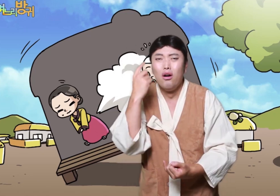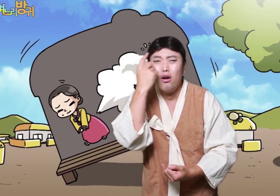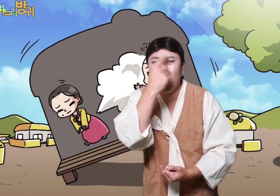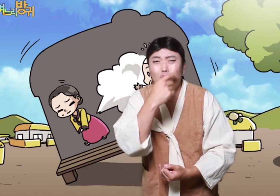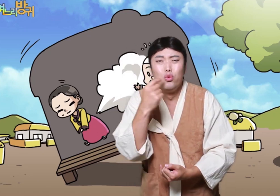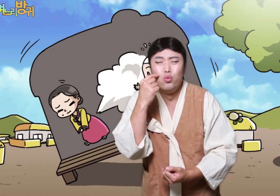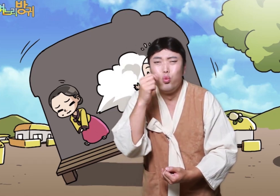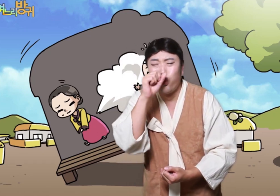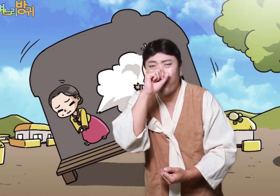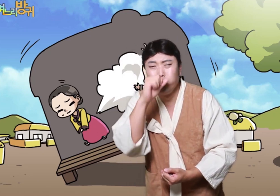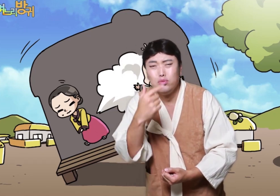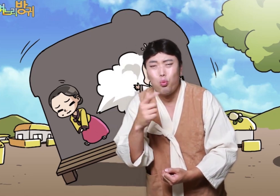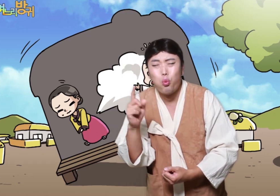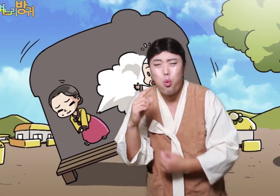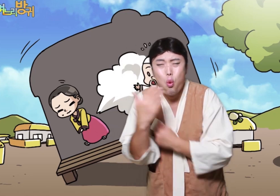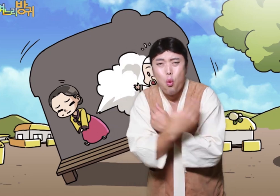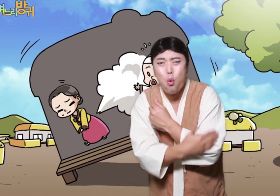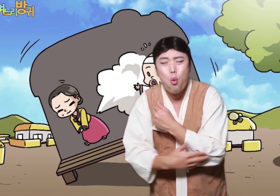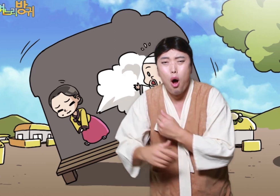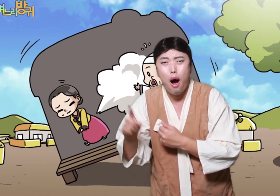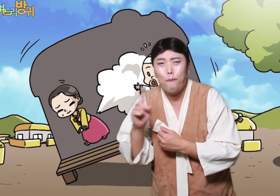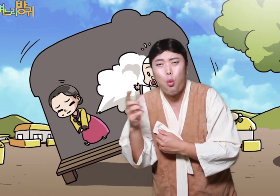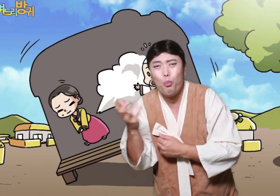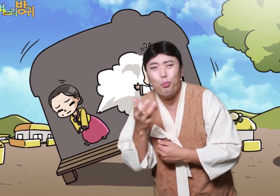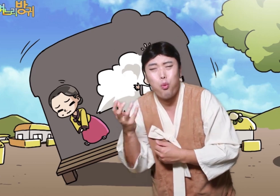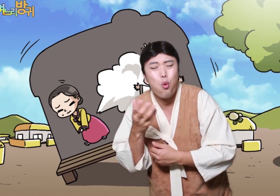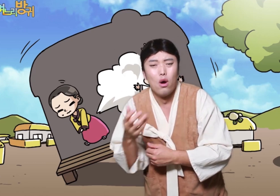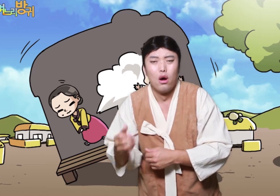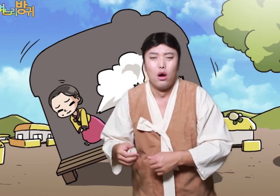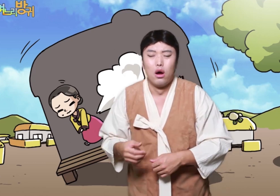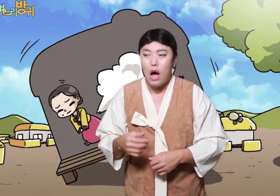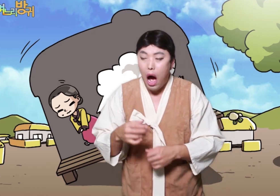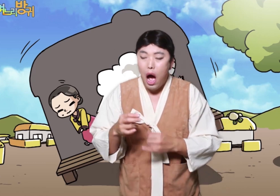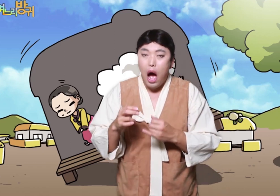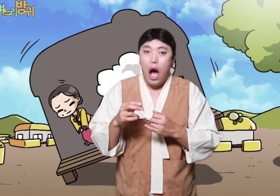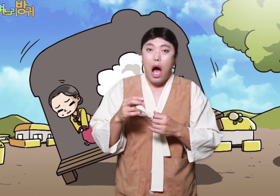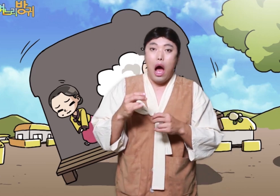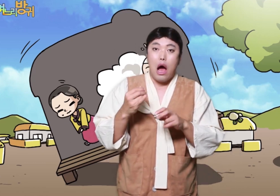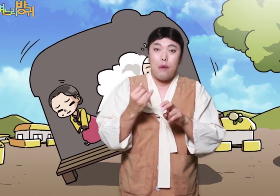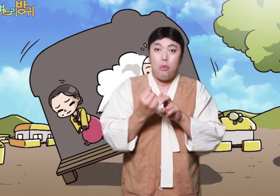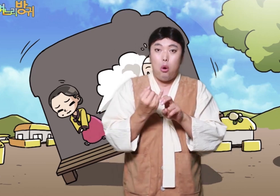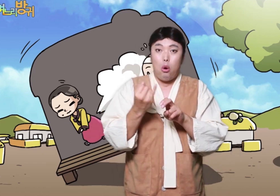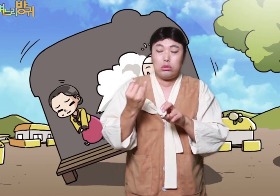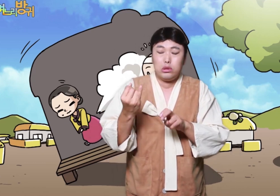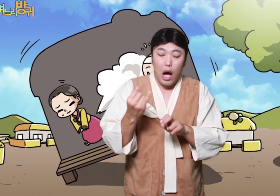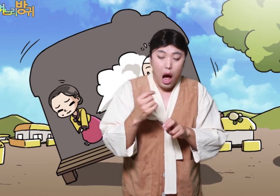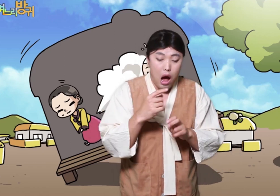“It's bad, it's a bad face. Where are you sick? ” The daughter-in-law talked quietly with a blush.